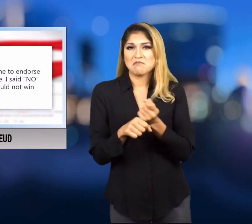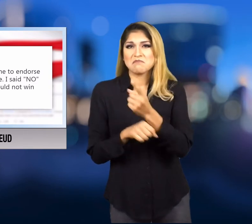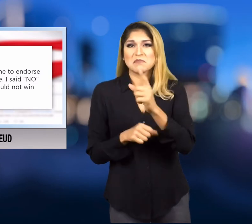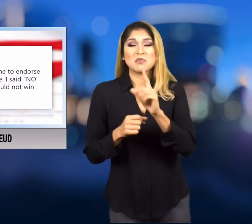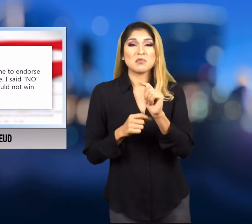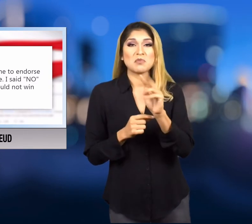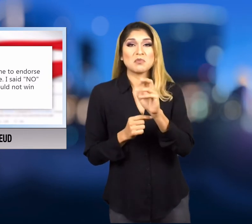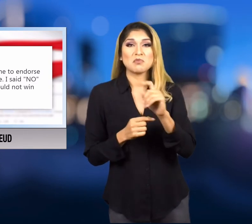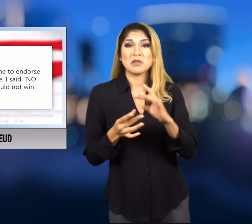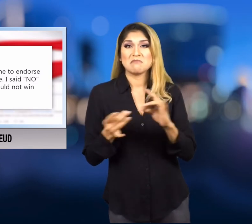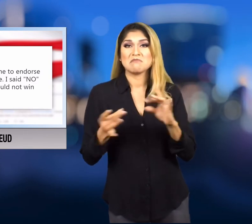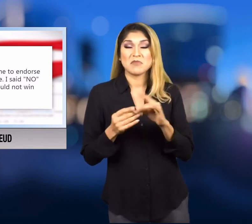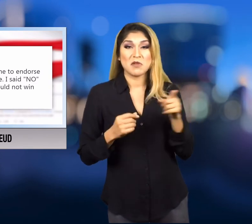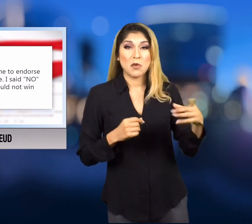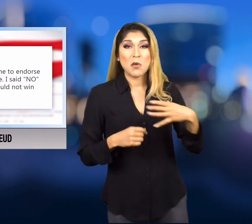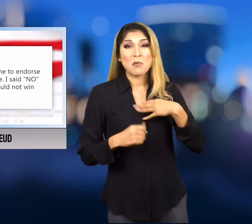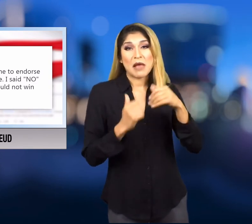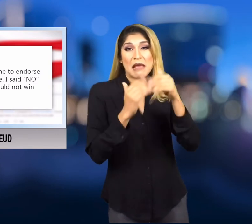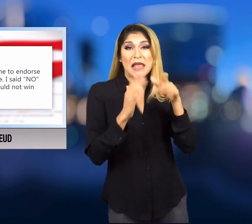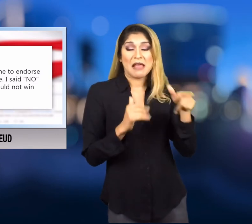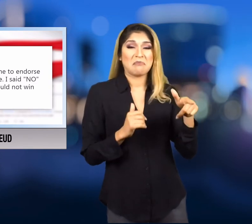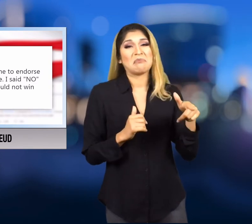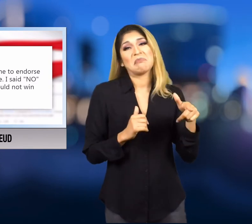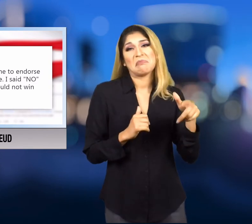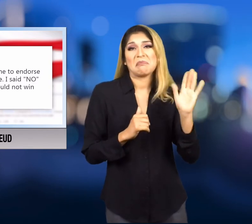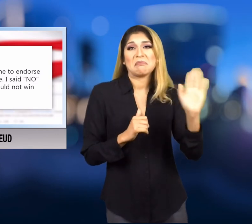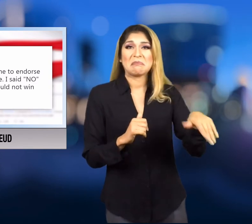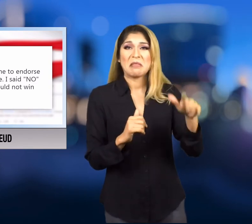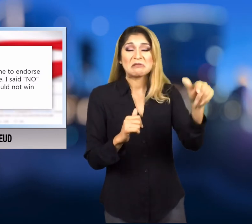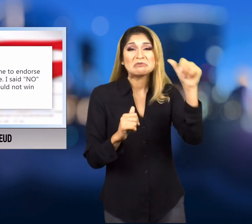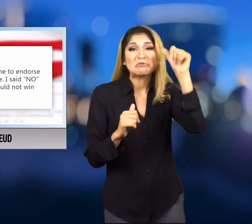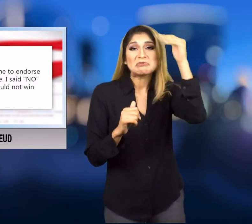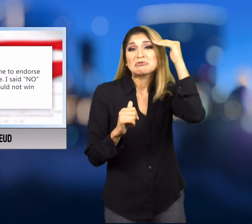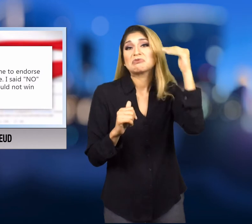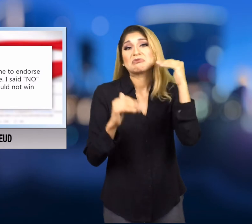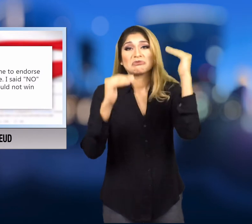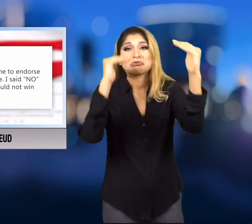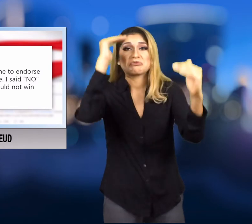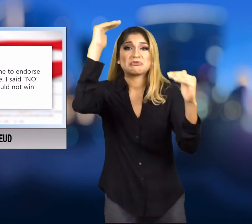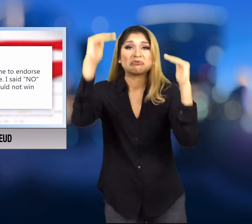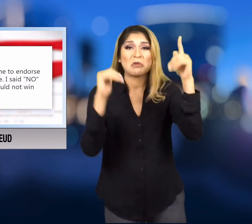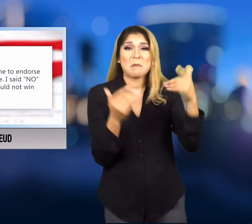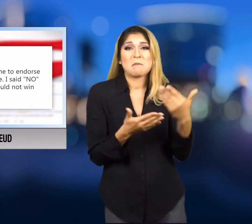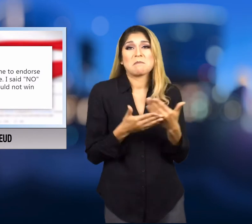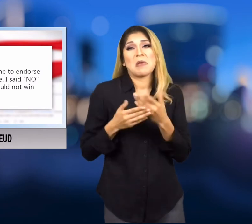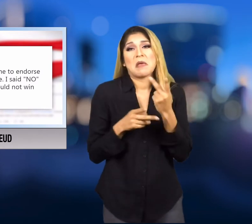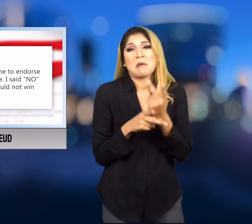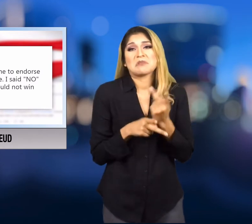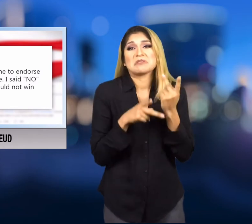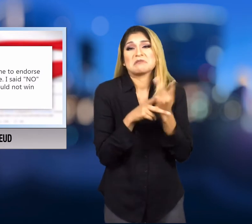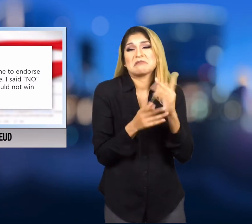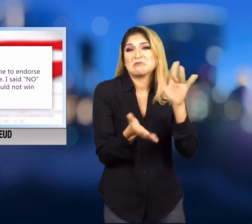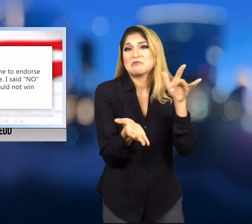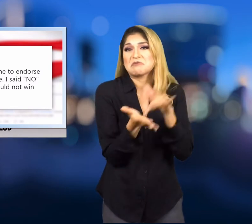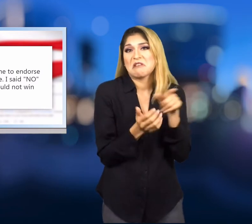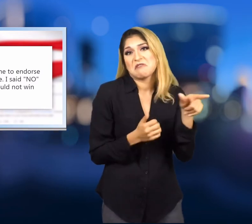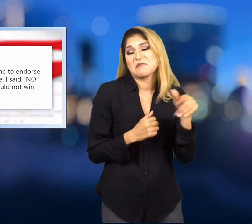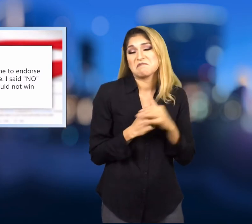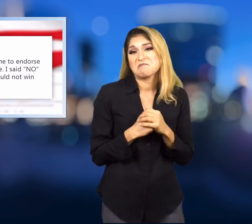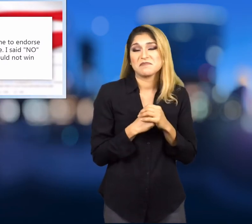the White House is an adult day care center.